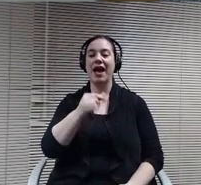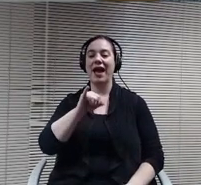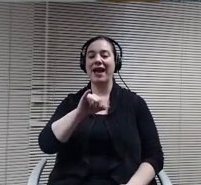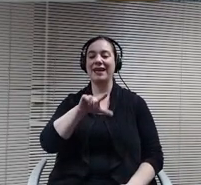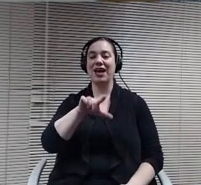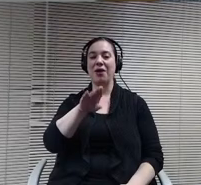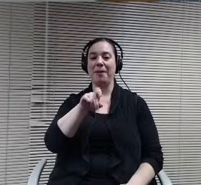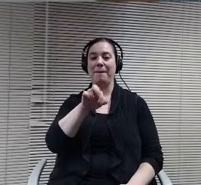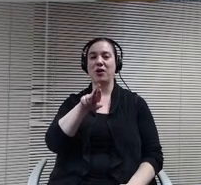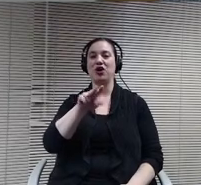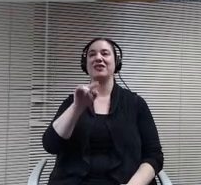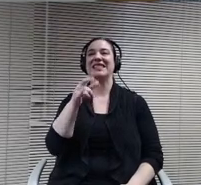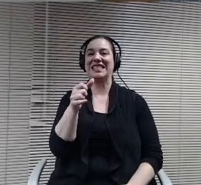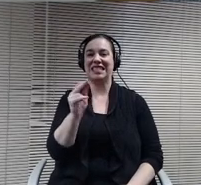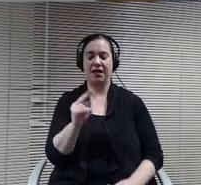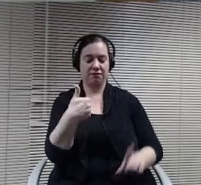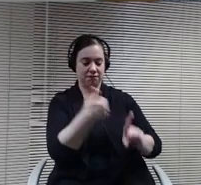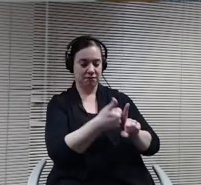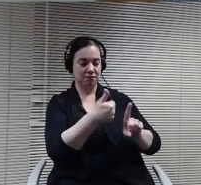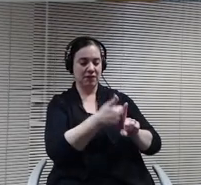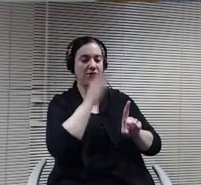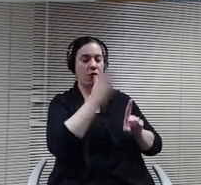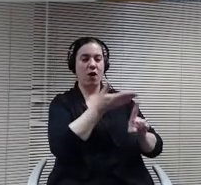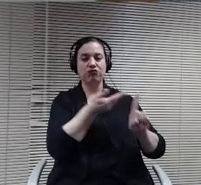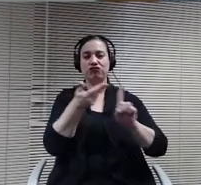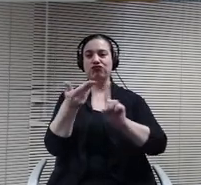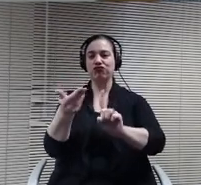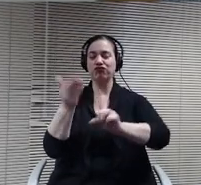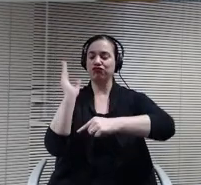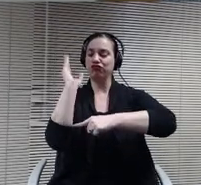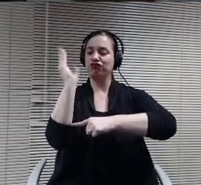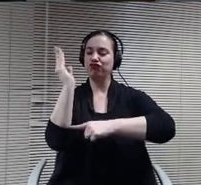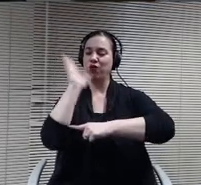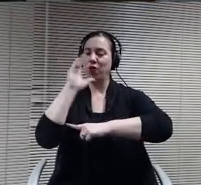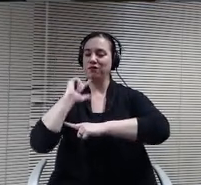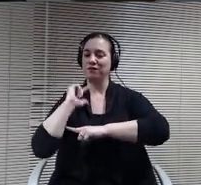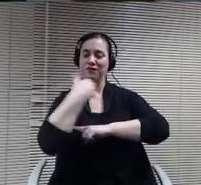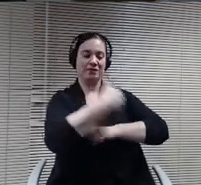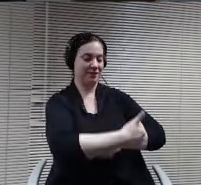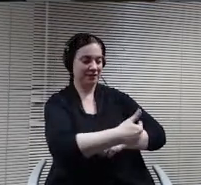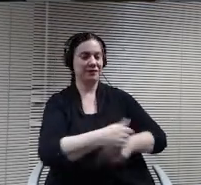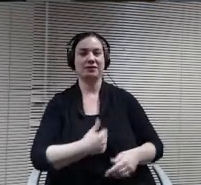over to you. I was hoping to be the first person to say Mr Chairman.